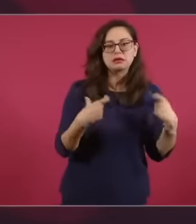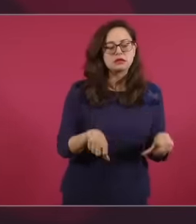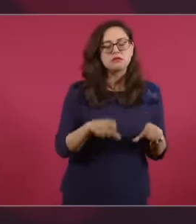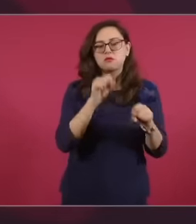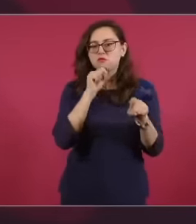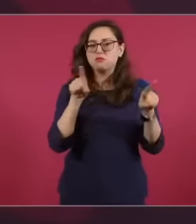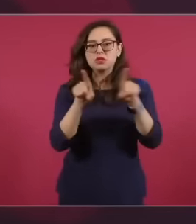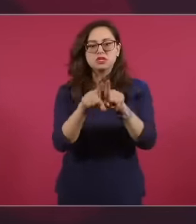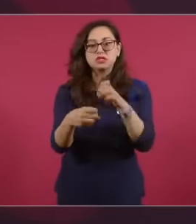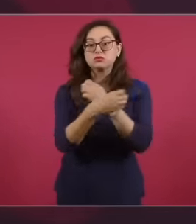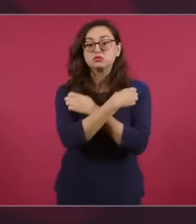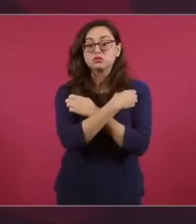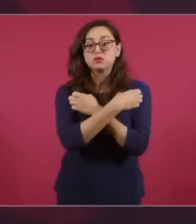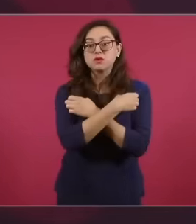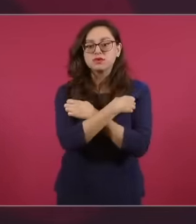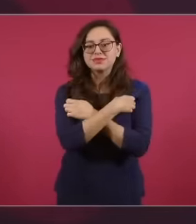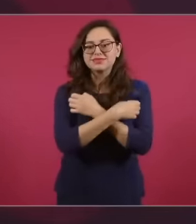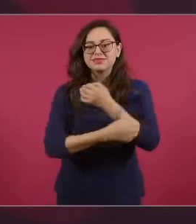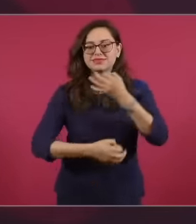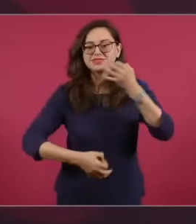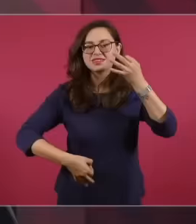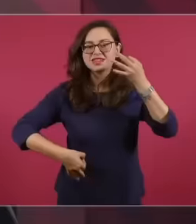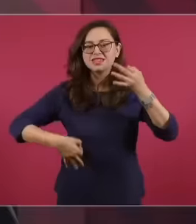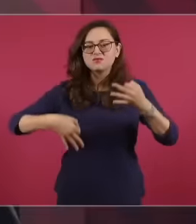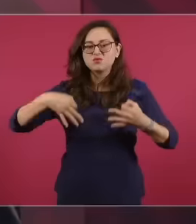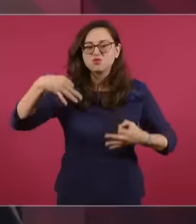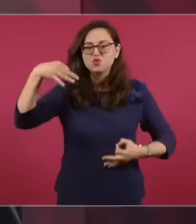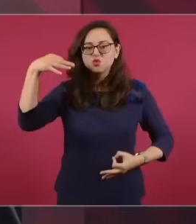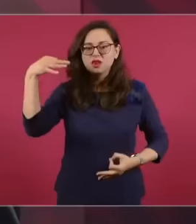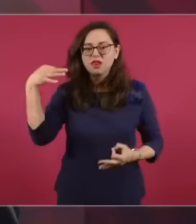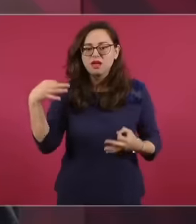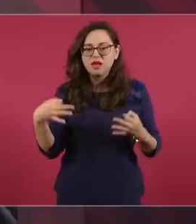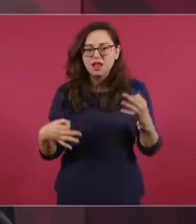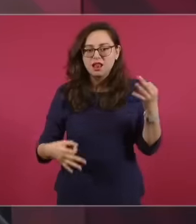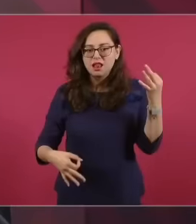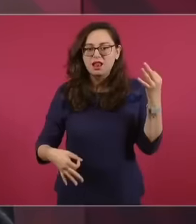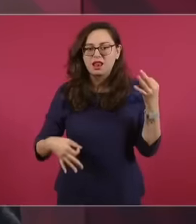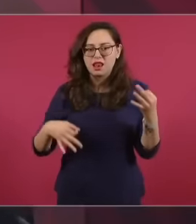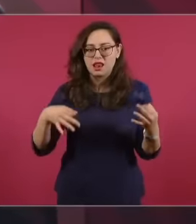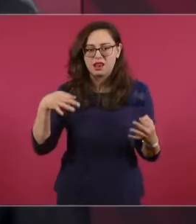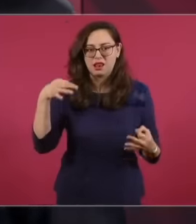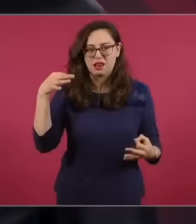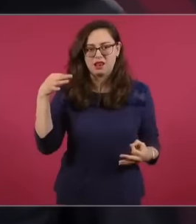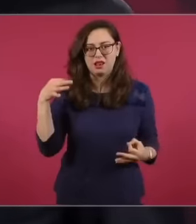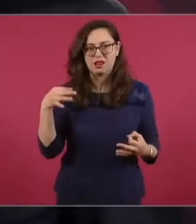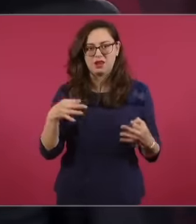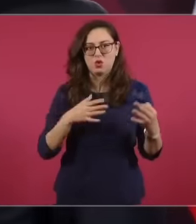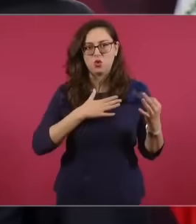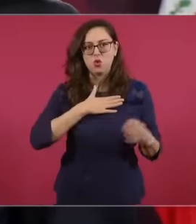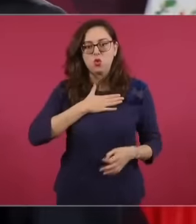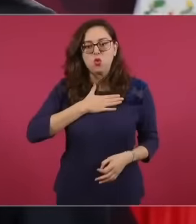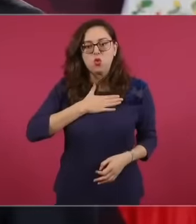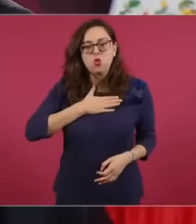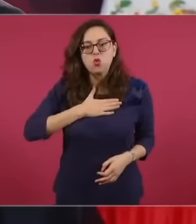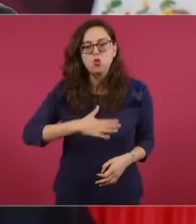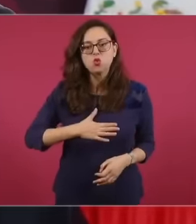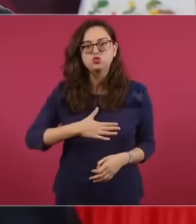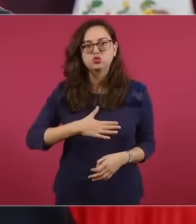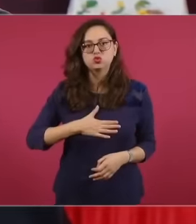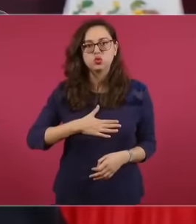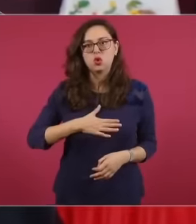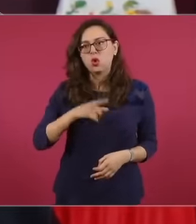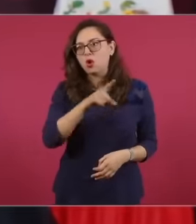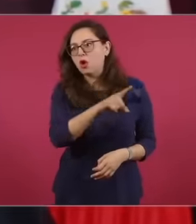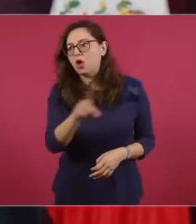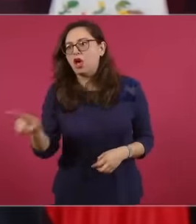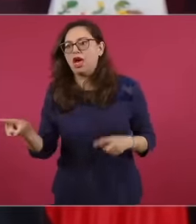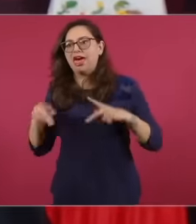courts that protect the weak from the abuses